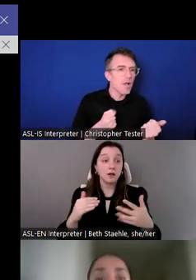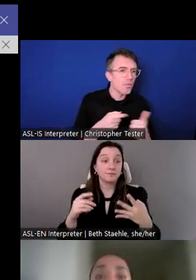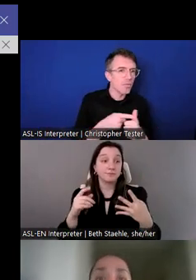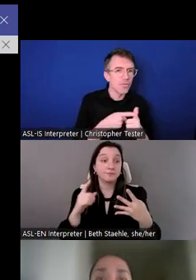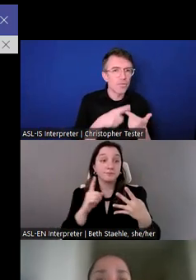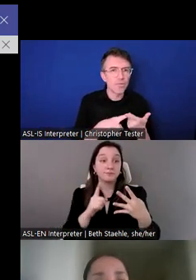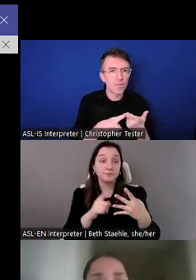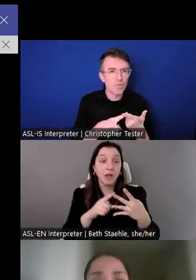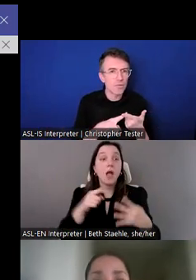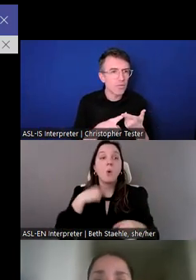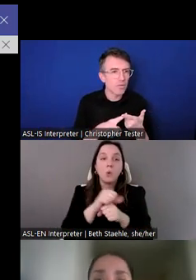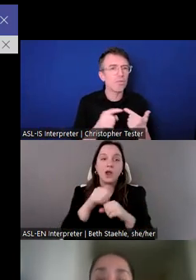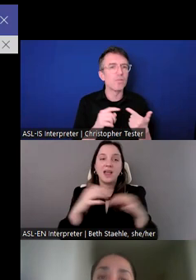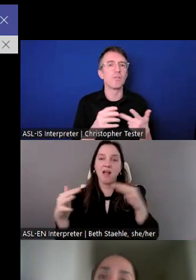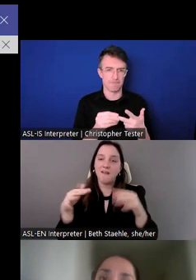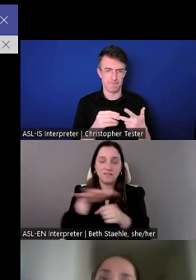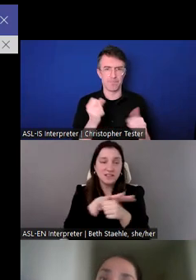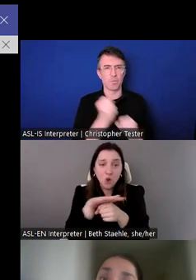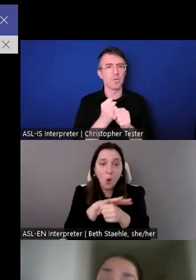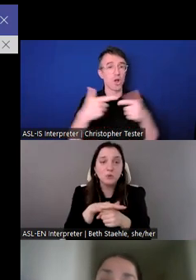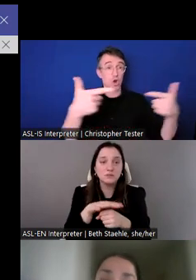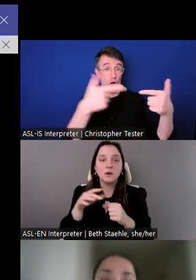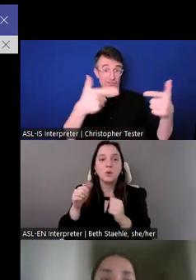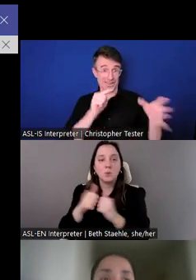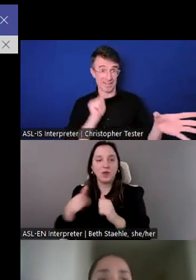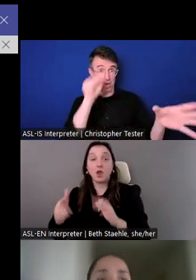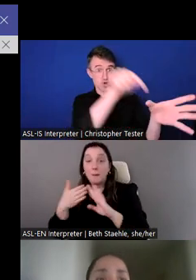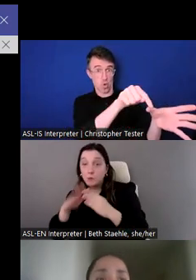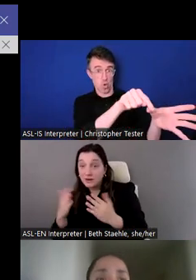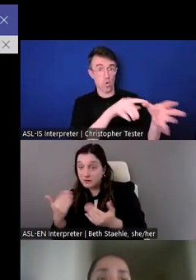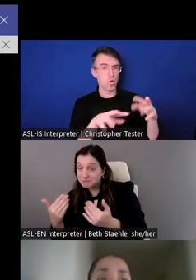with a focus on connecting top down and bottom up initiatives.